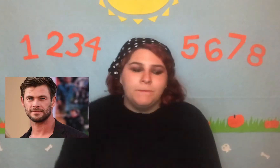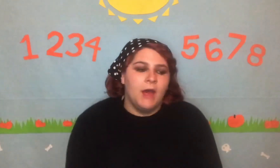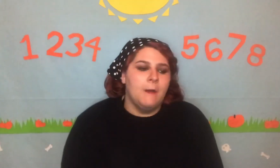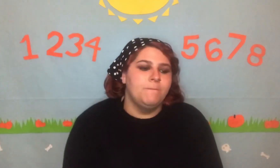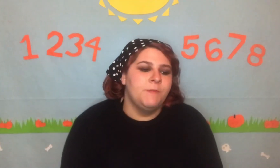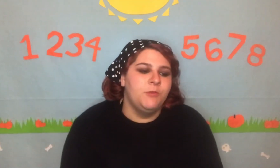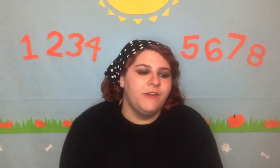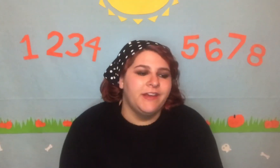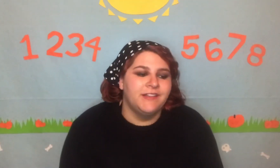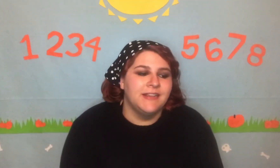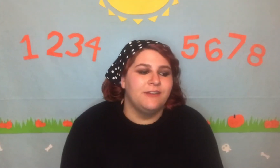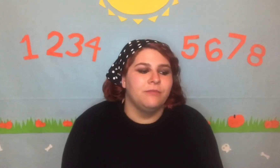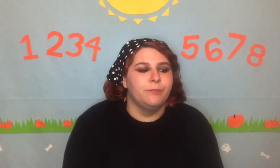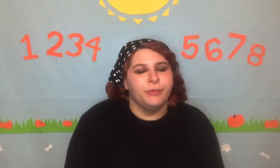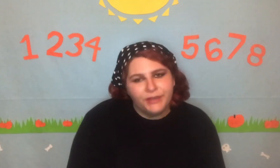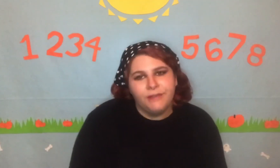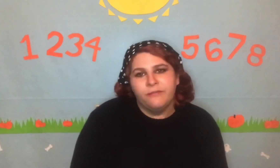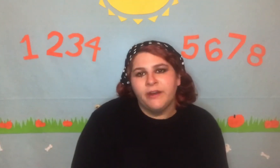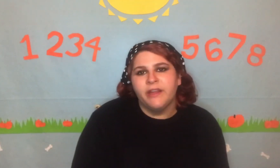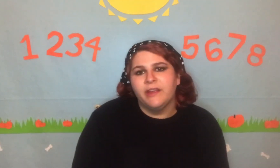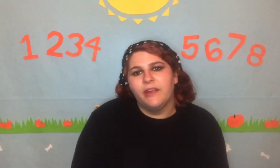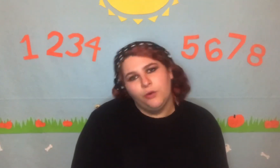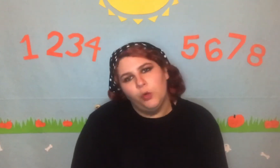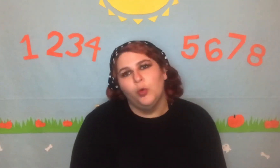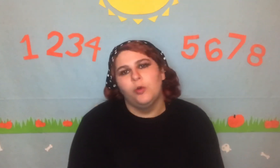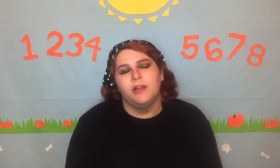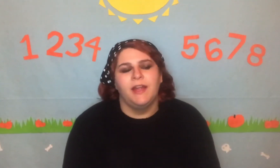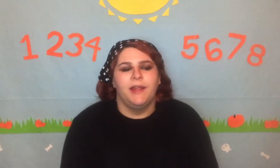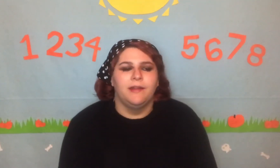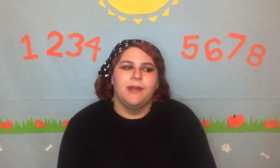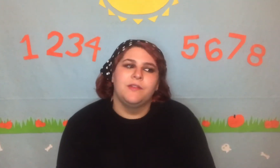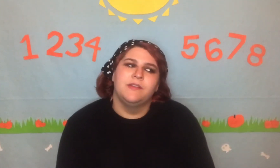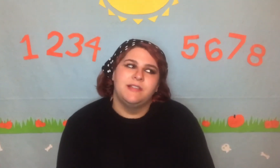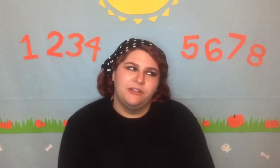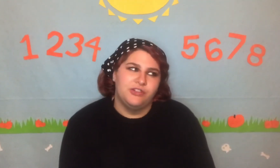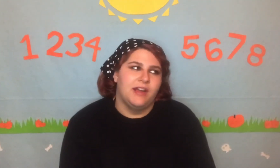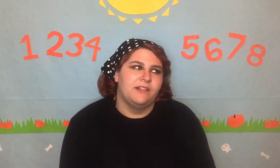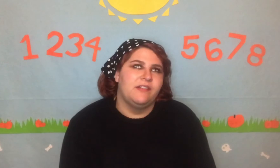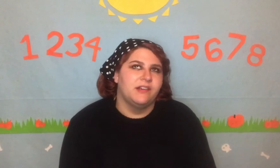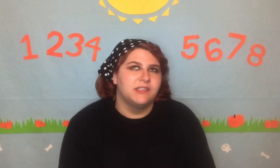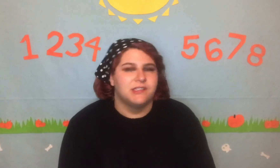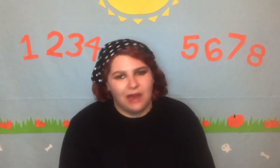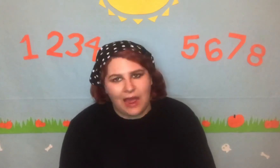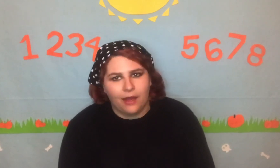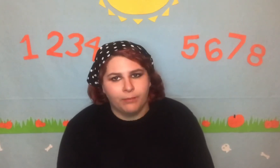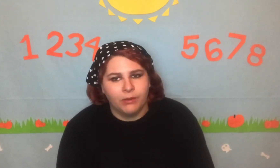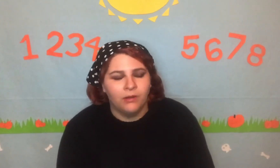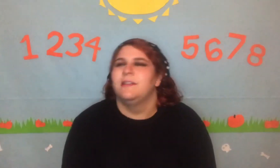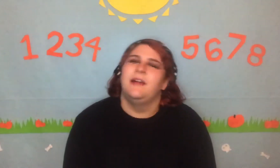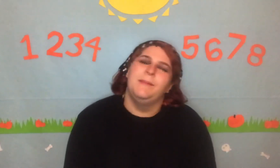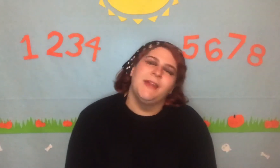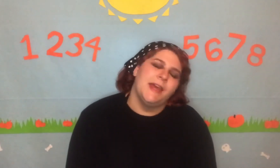um the movie is like pretty funny and cool. And like the soundtrack does slap. I mean like a